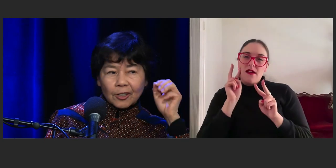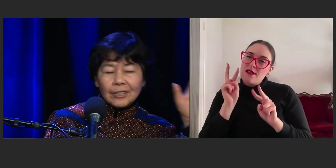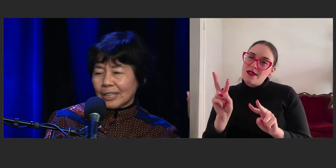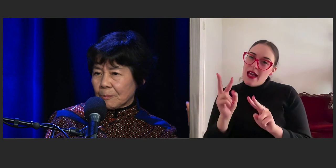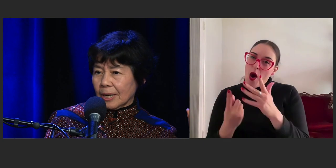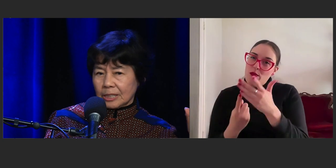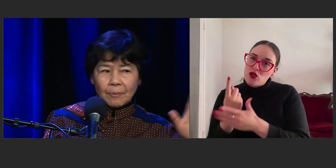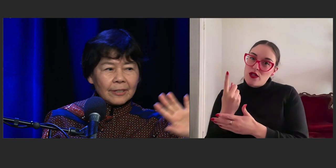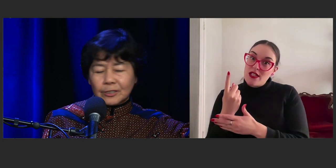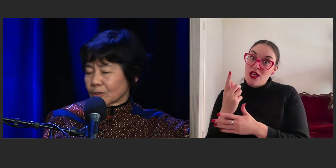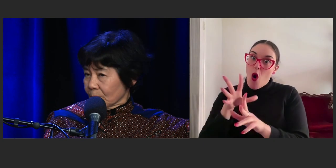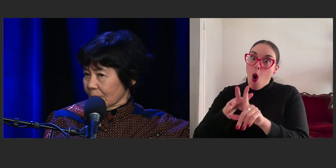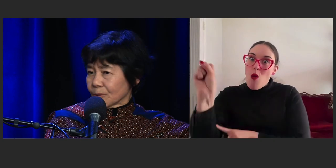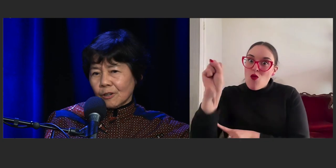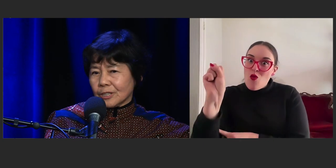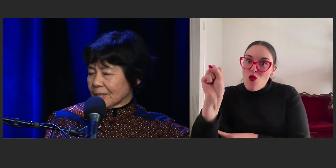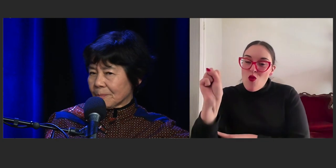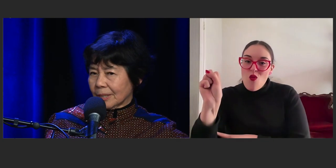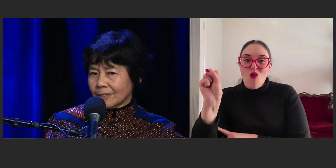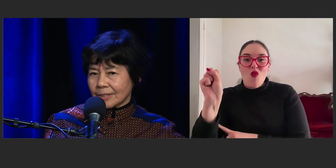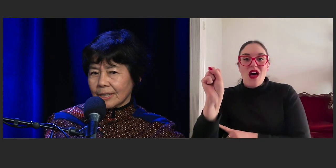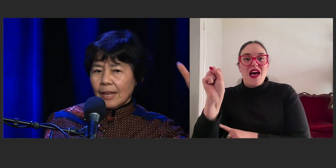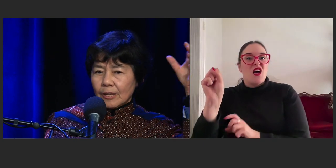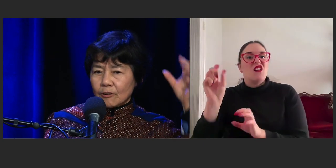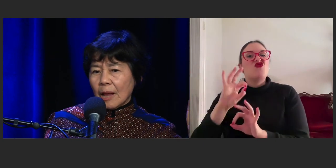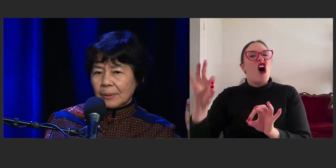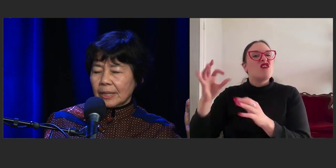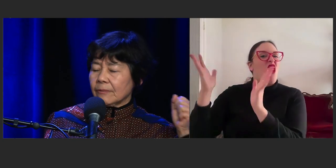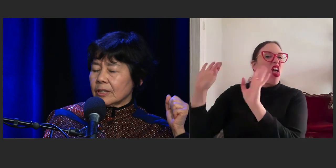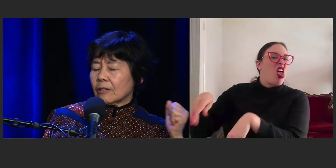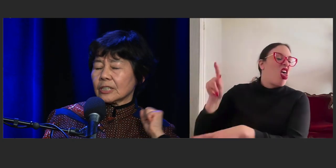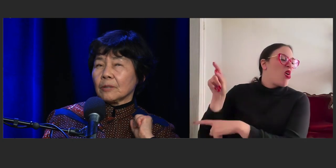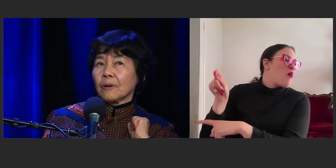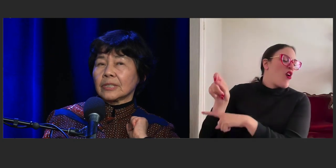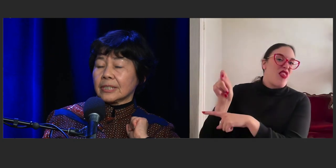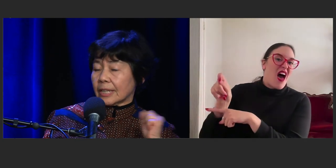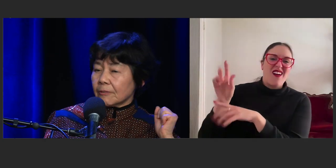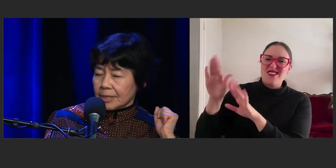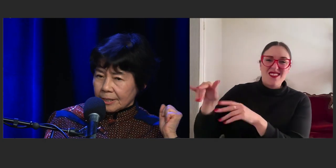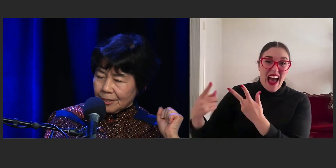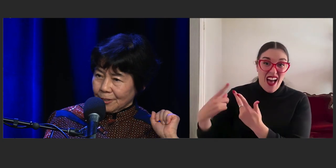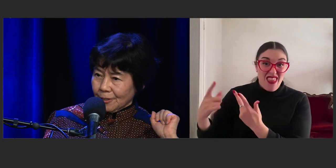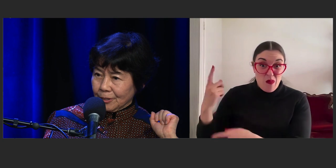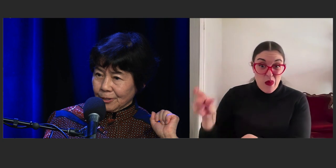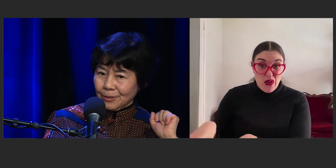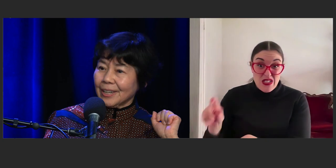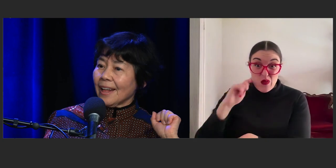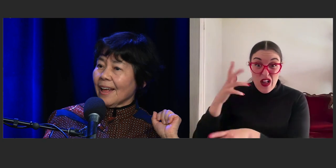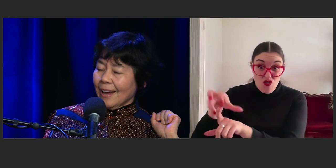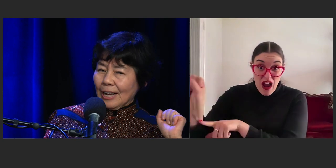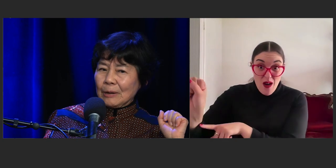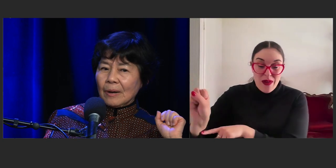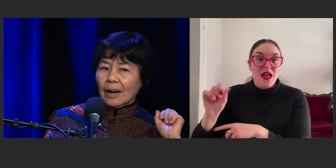don't let it pass by, 'cause it'll go to somebody else. Grab it even though it's the most scariest thing you're going to do.